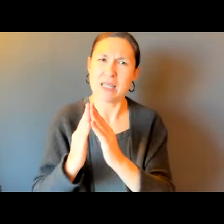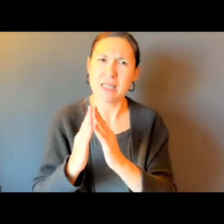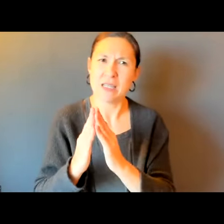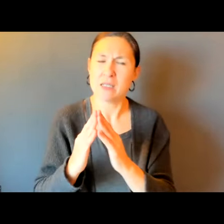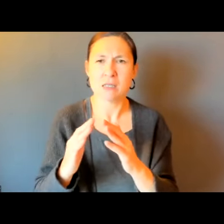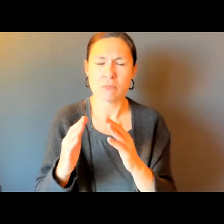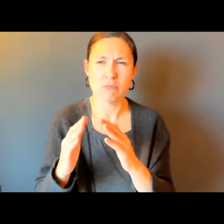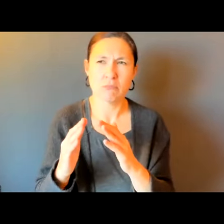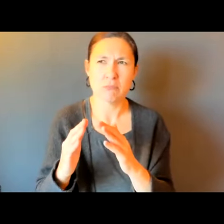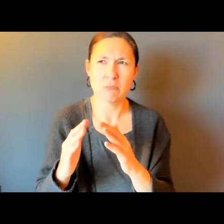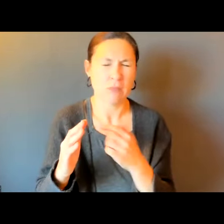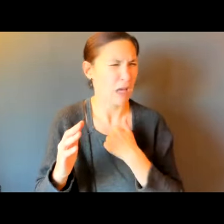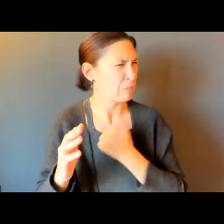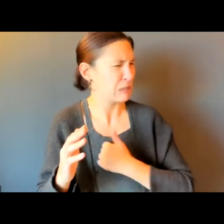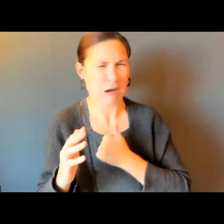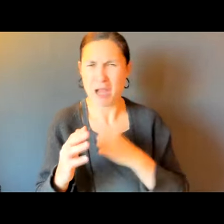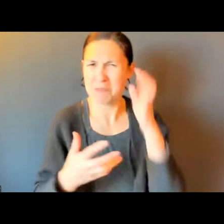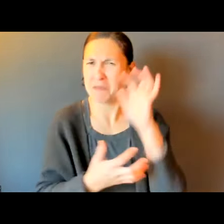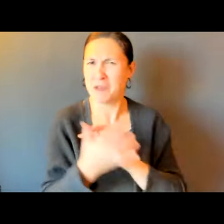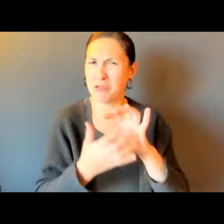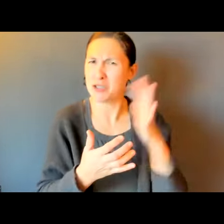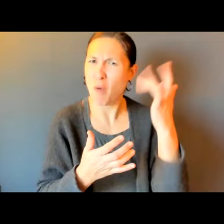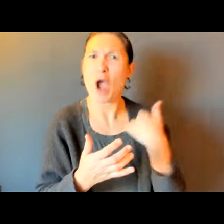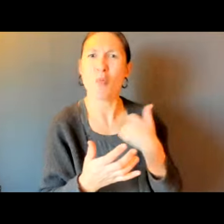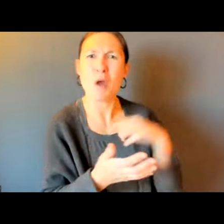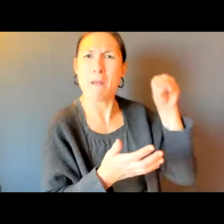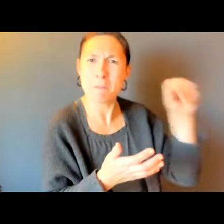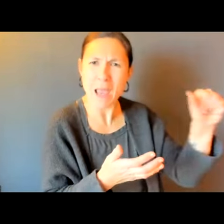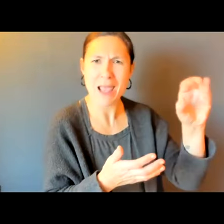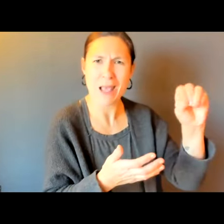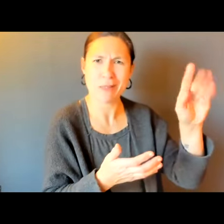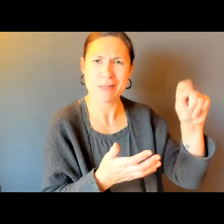WHEN PEOPLE SAY THAT IT NEEDS TO FALL ON THE CITIES AND TOWNS TO DO MORE ... I'M SORRY.